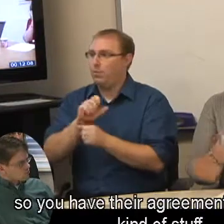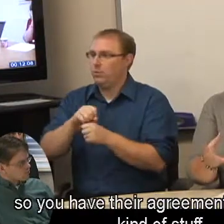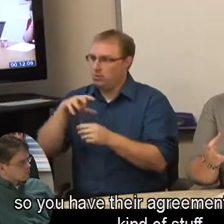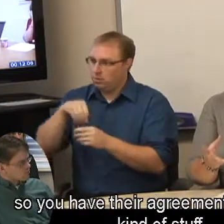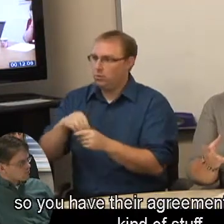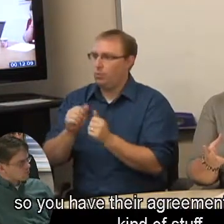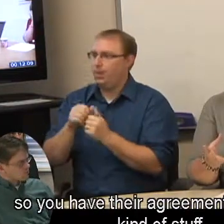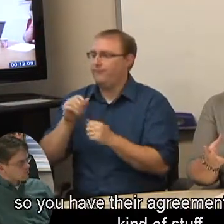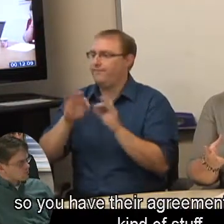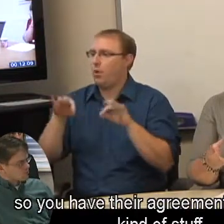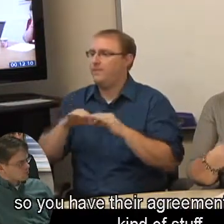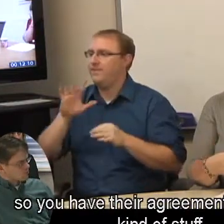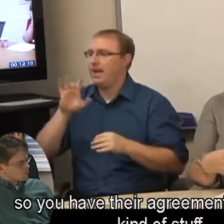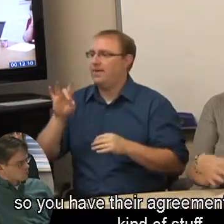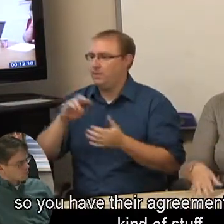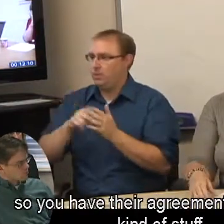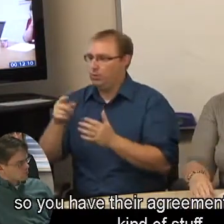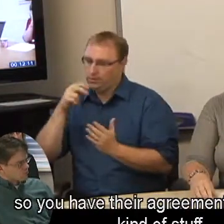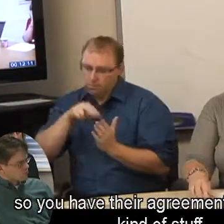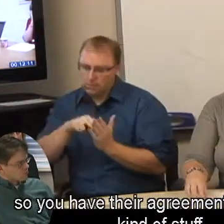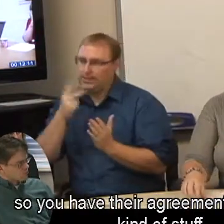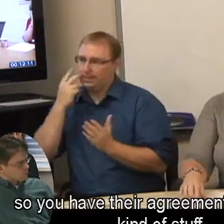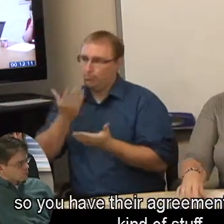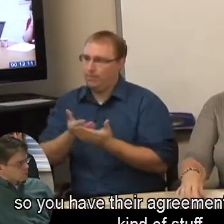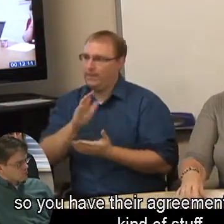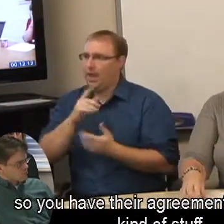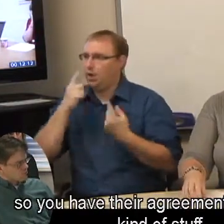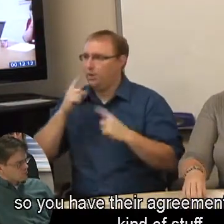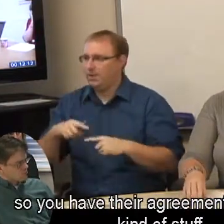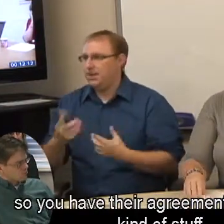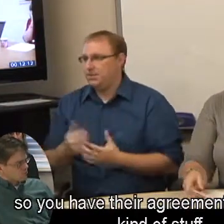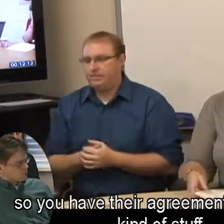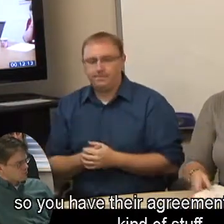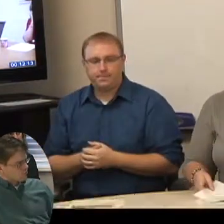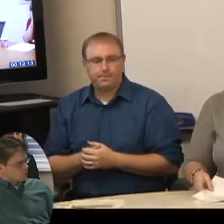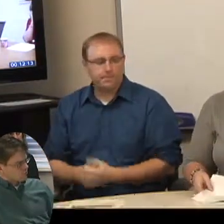so you have their agreement and all that kind of stuff.